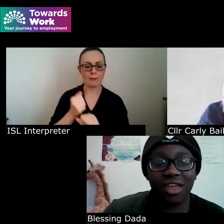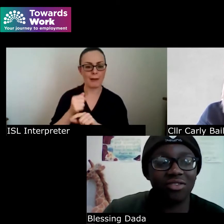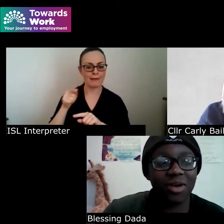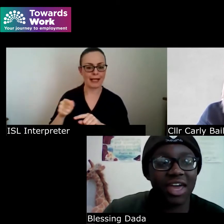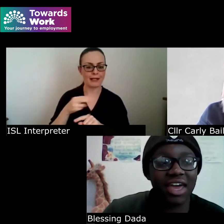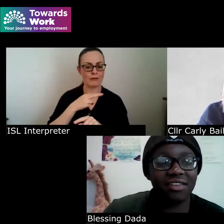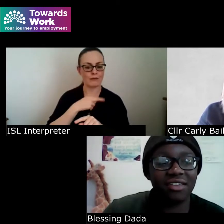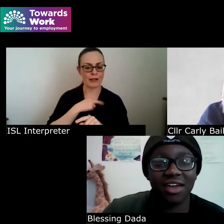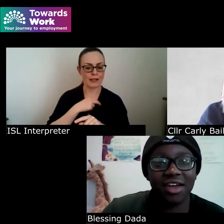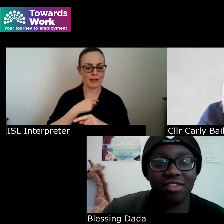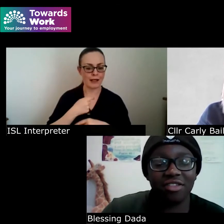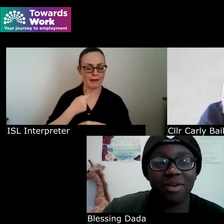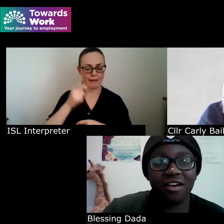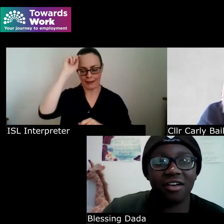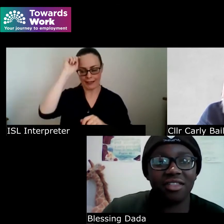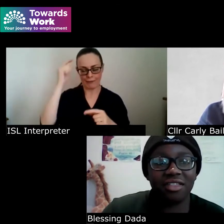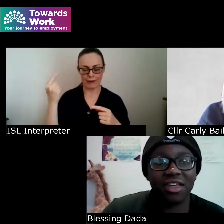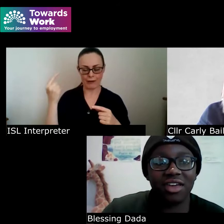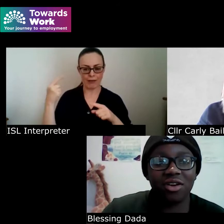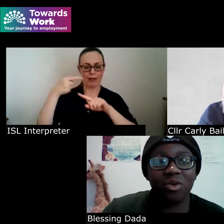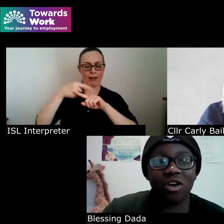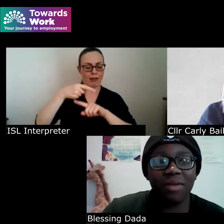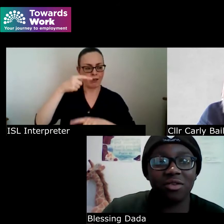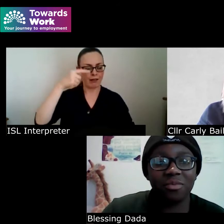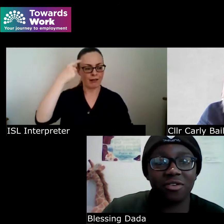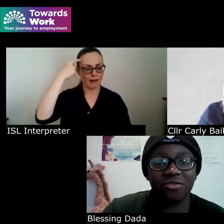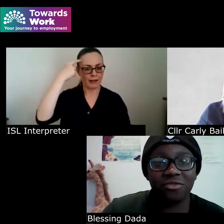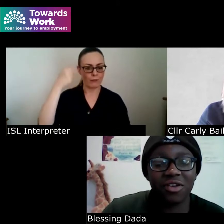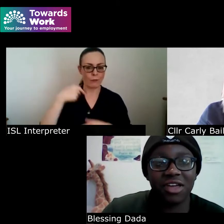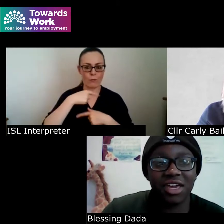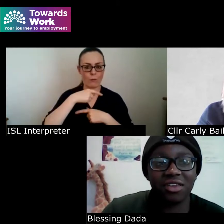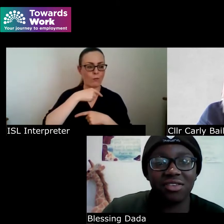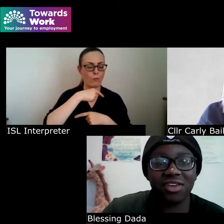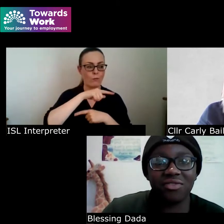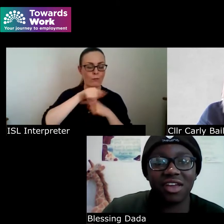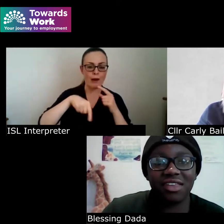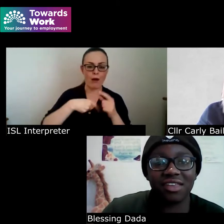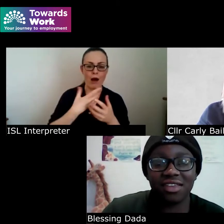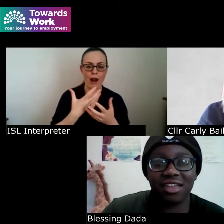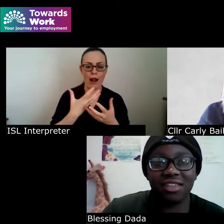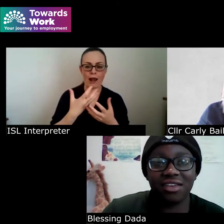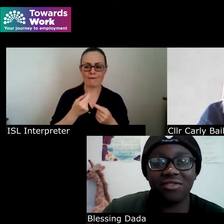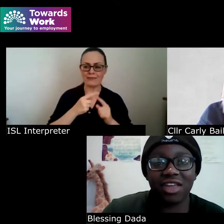into my head just because you know we're all made up of you know different identities and different